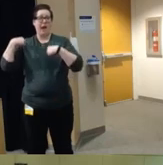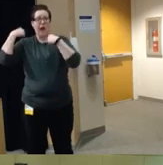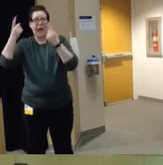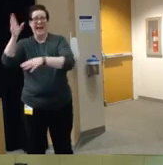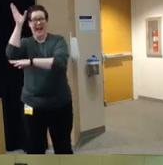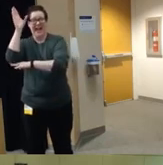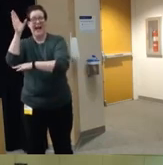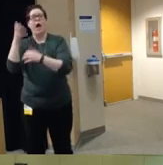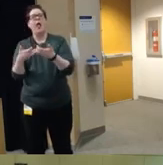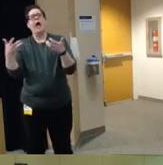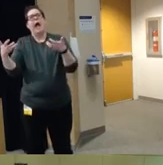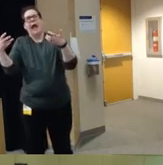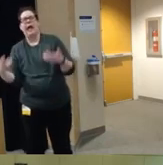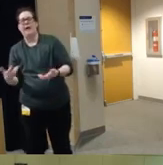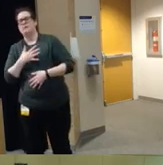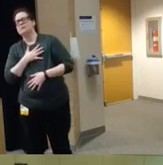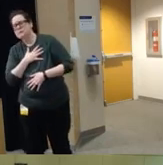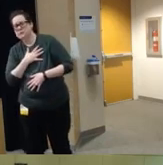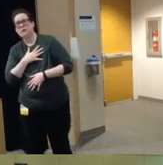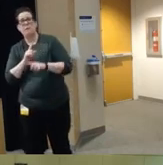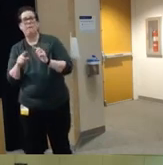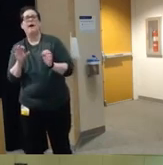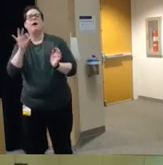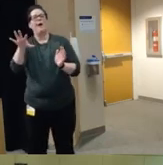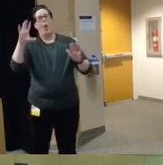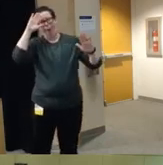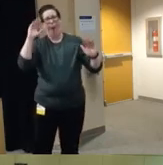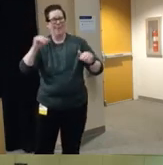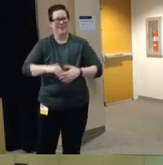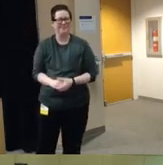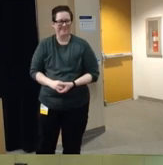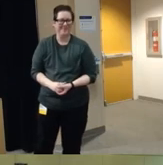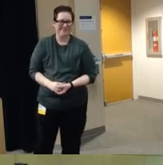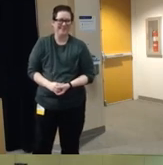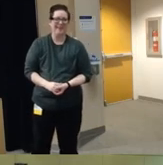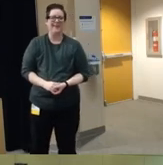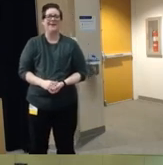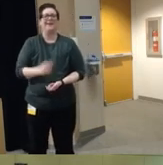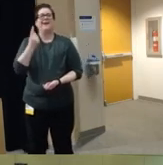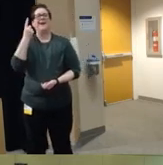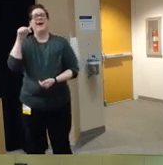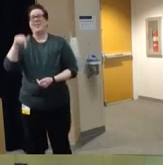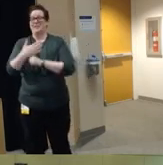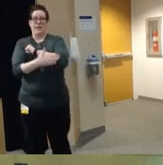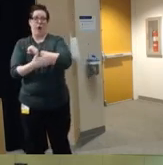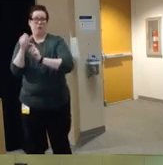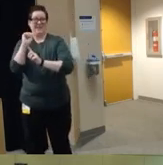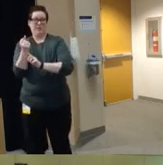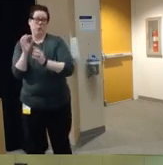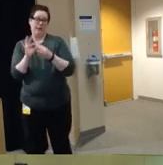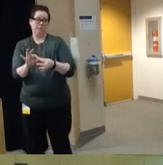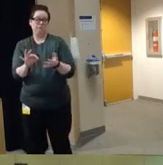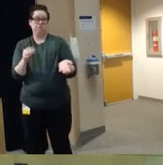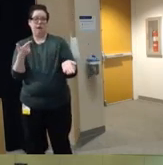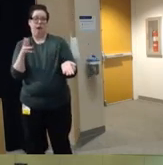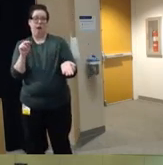little bit of Hope um you know these the situation in this country related to Firearms um is dire